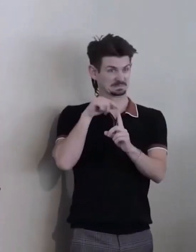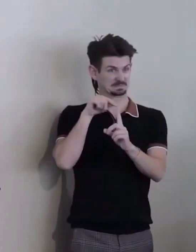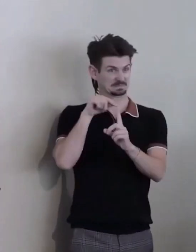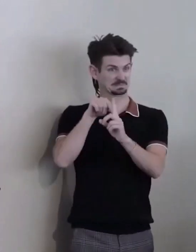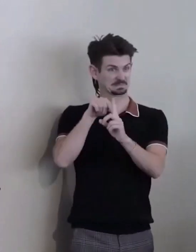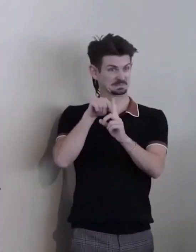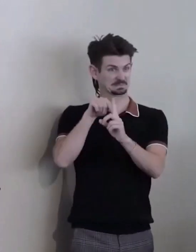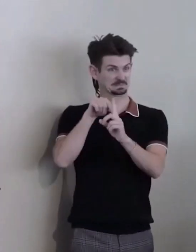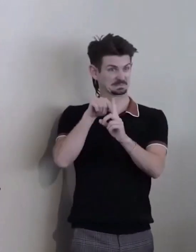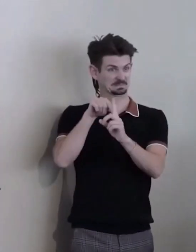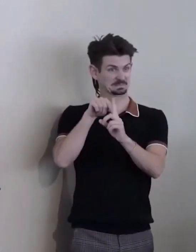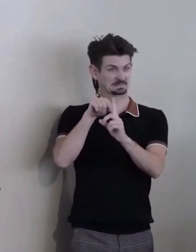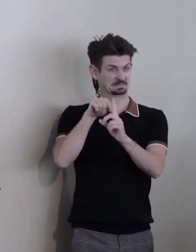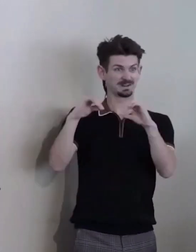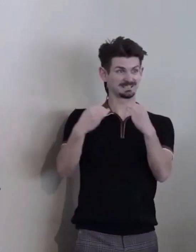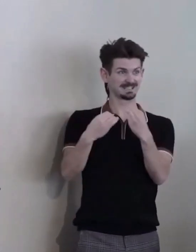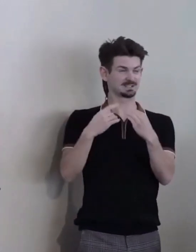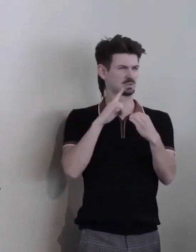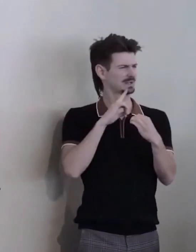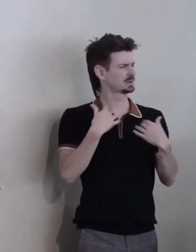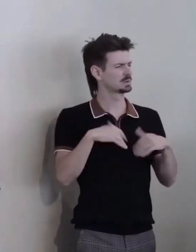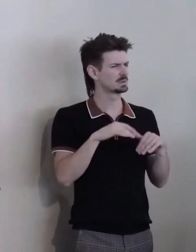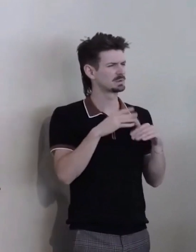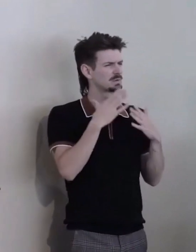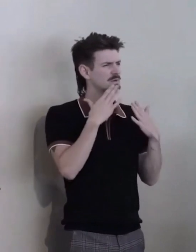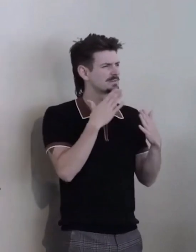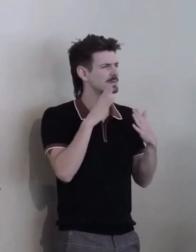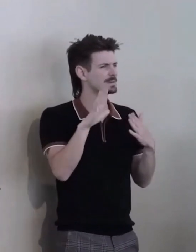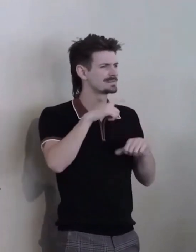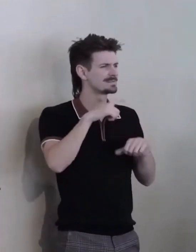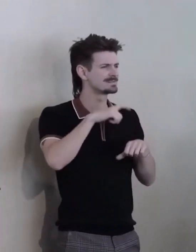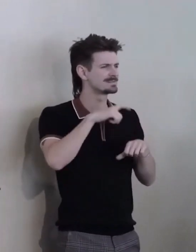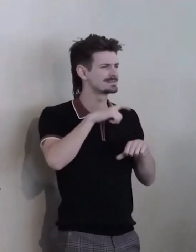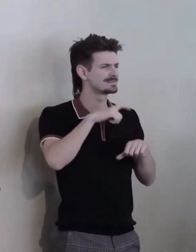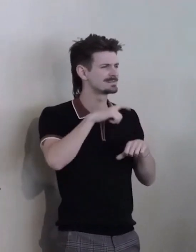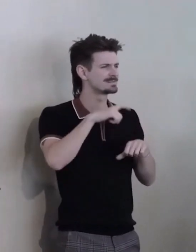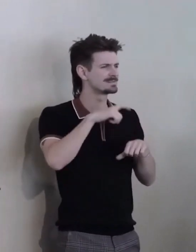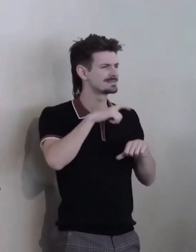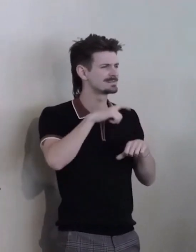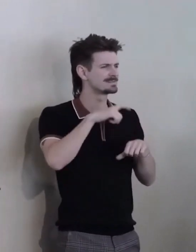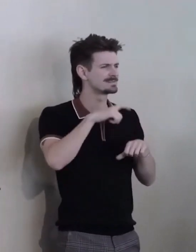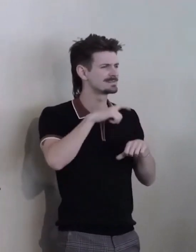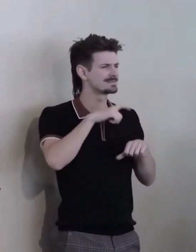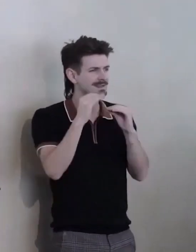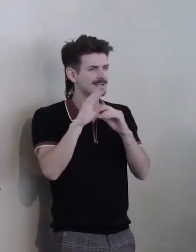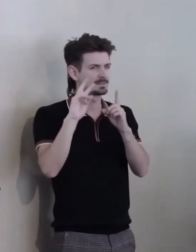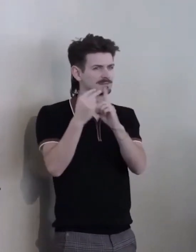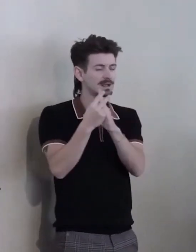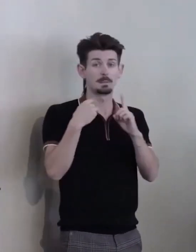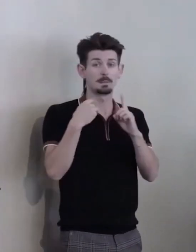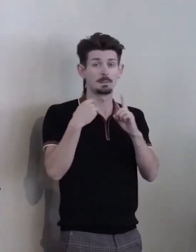with their time, sharing their insights. I had my eyes completely opened... Ahmm...